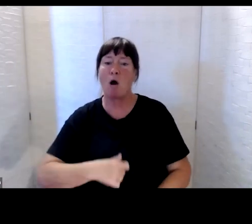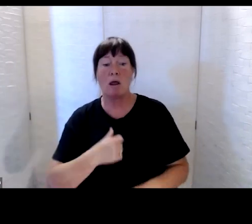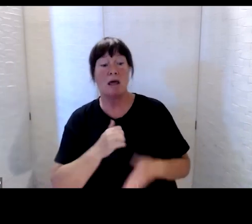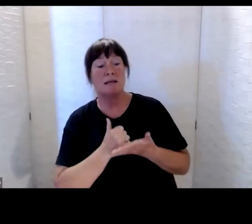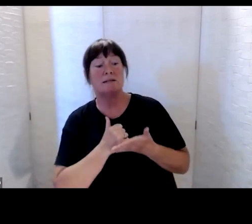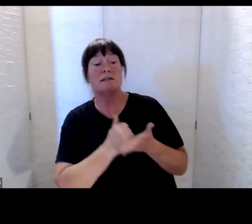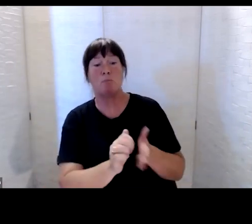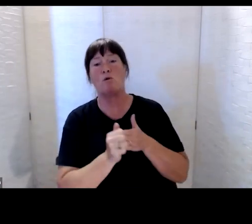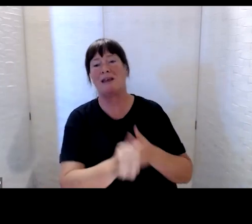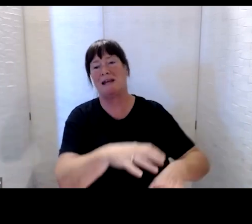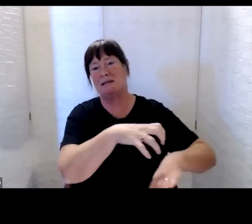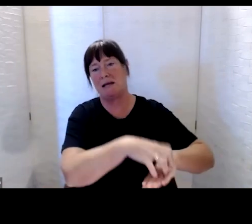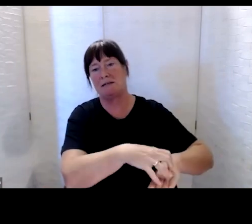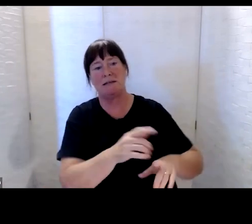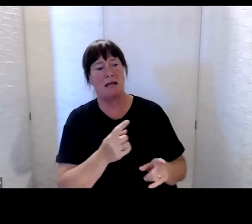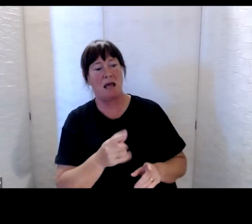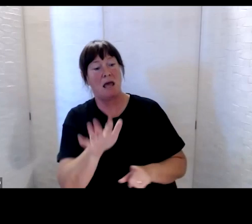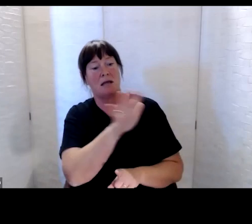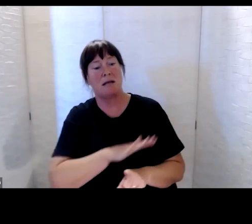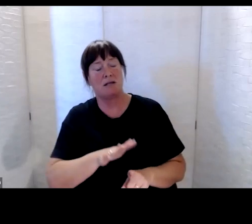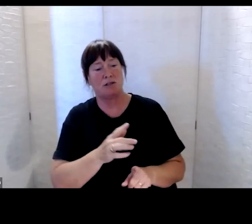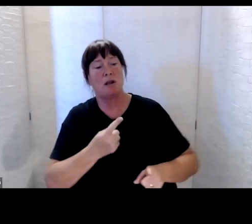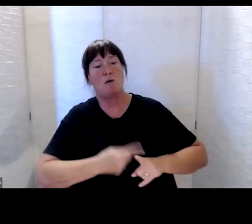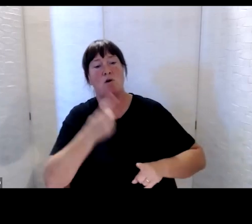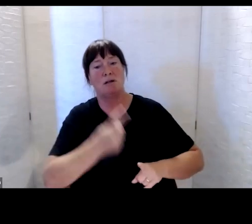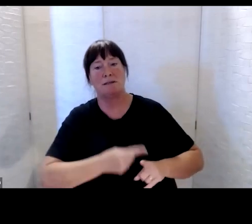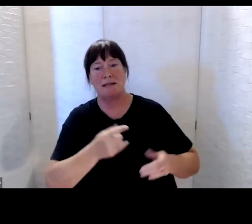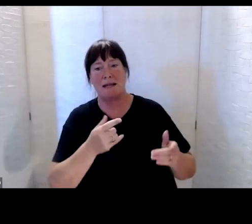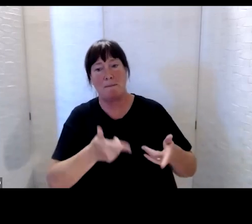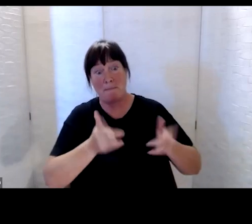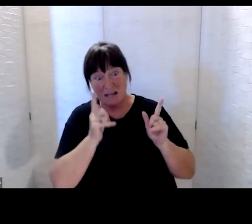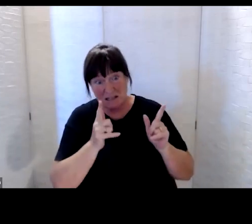which is the National Emergency Management or NEMA or Civil Defense.